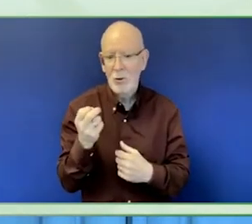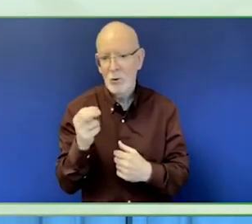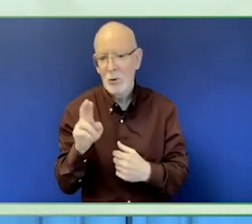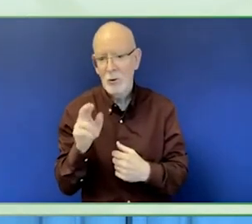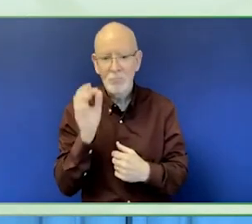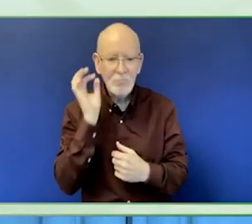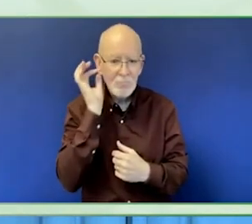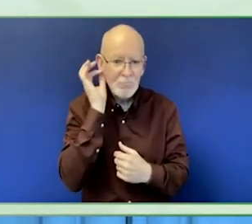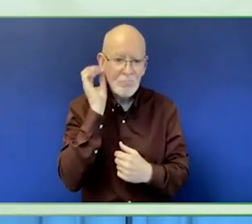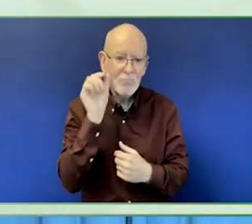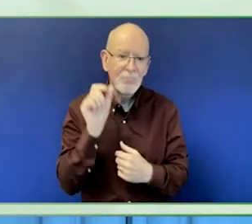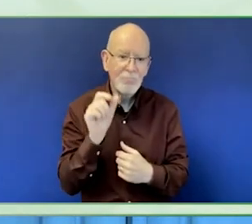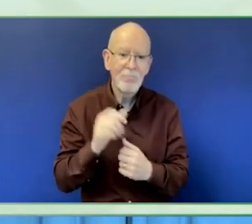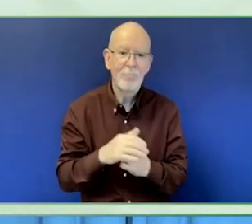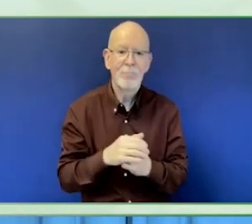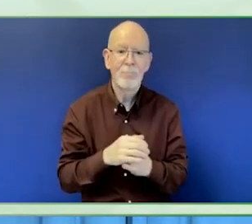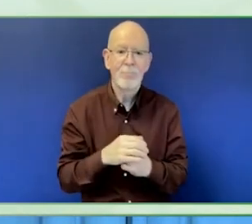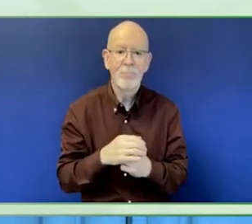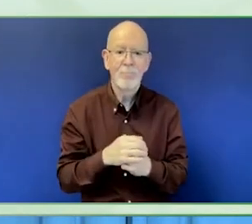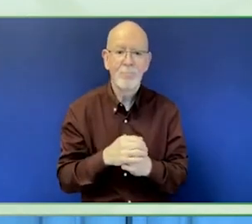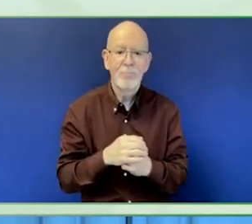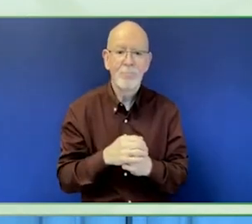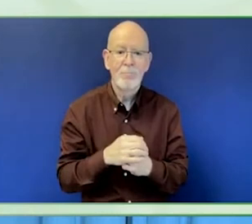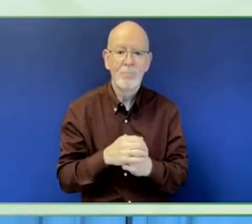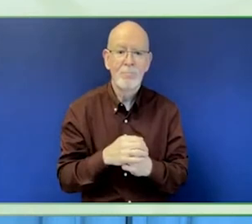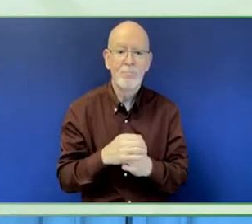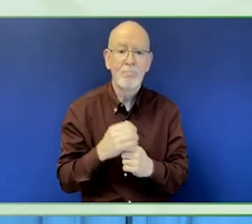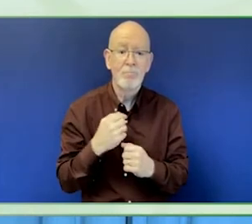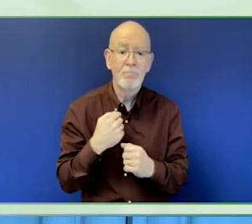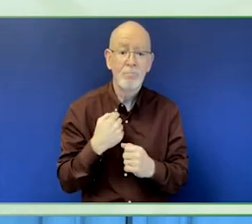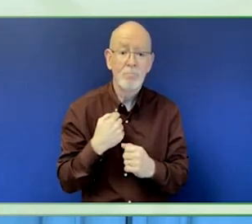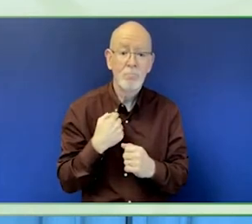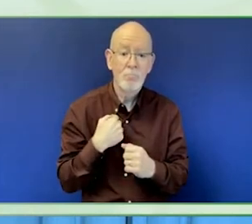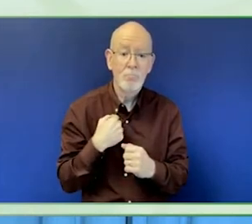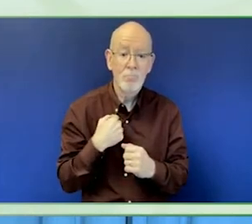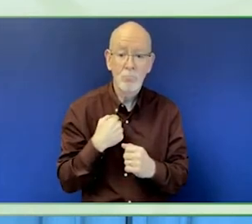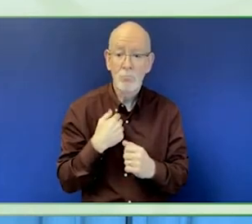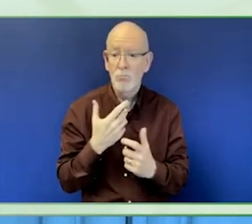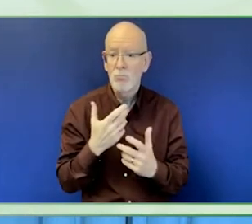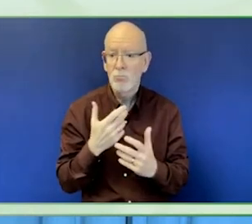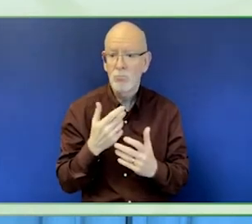Ford's vision is a world in which all individuals and committees can